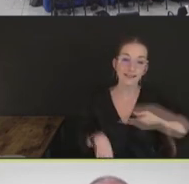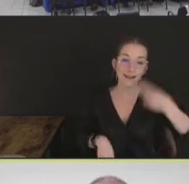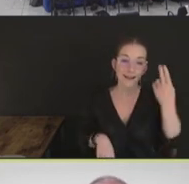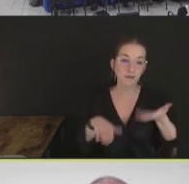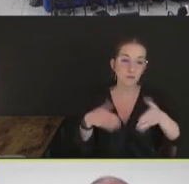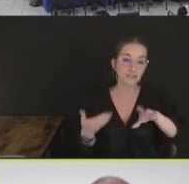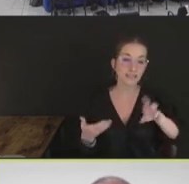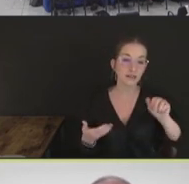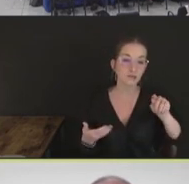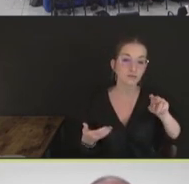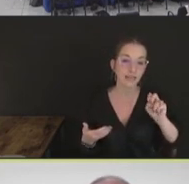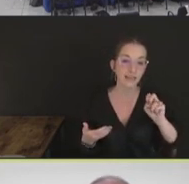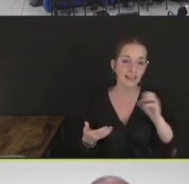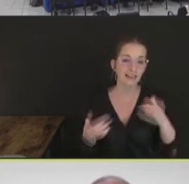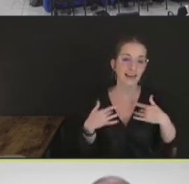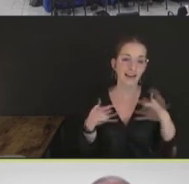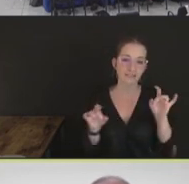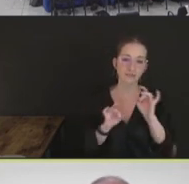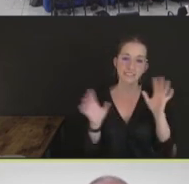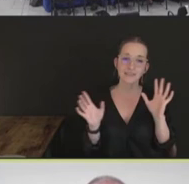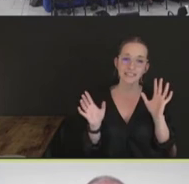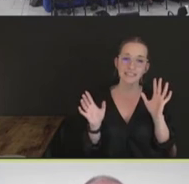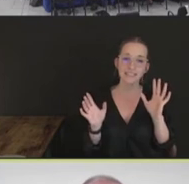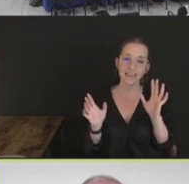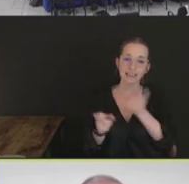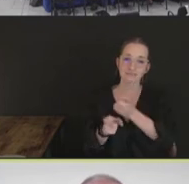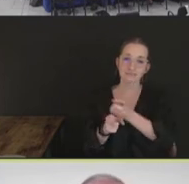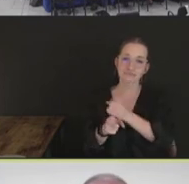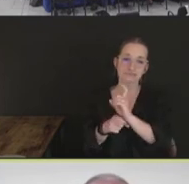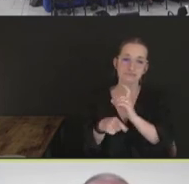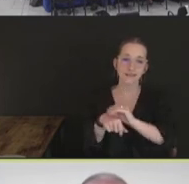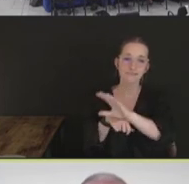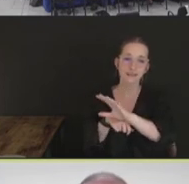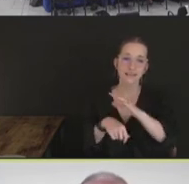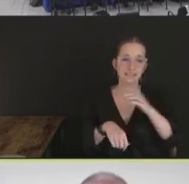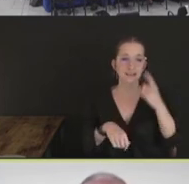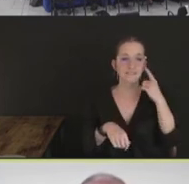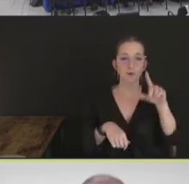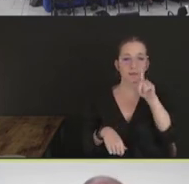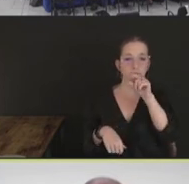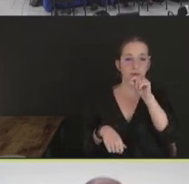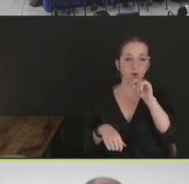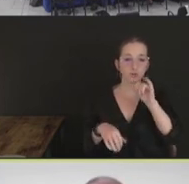about, have devastating effects for the poultry industry worldwide. When I say poultry, I mean